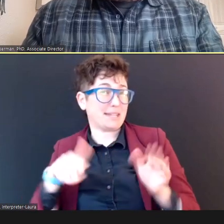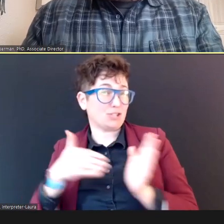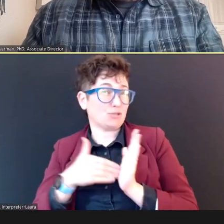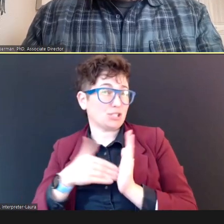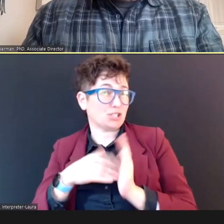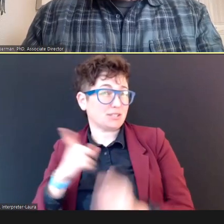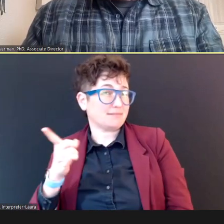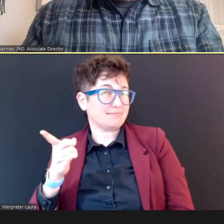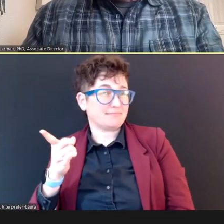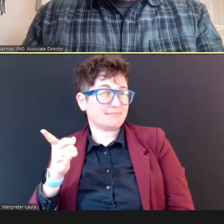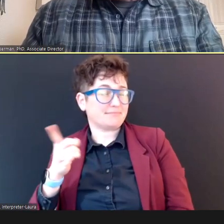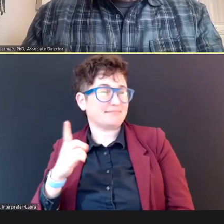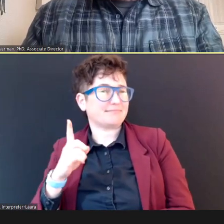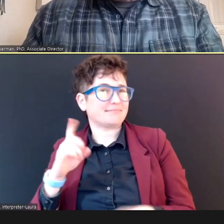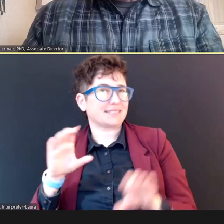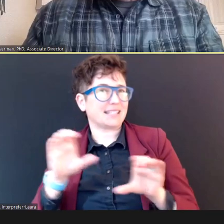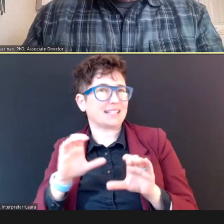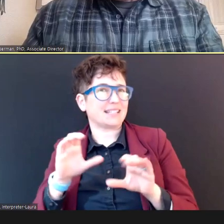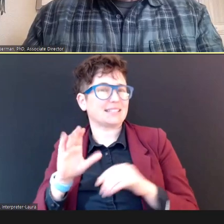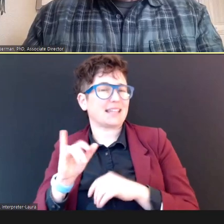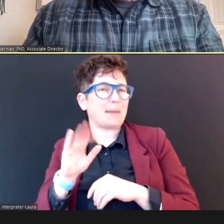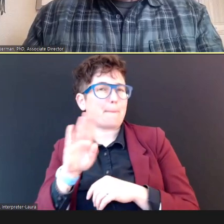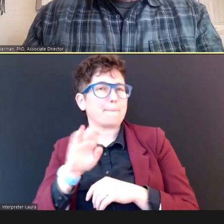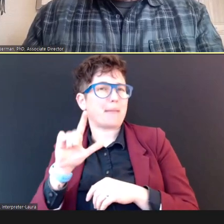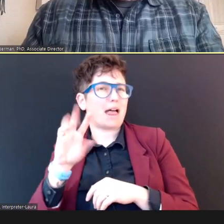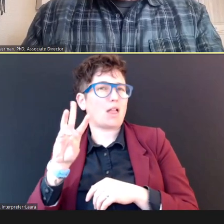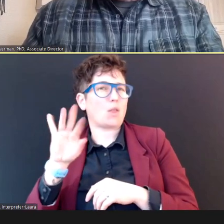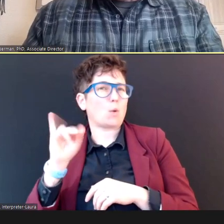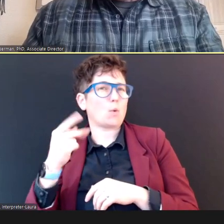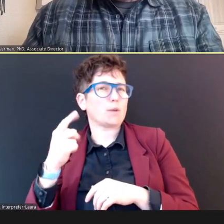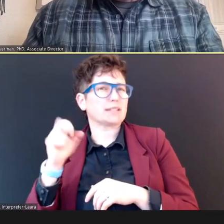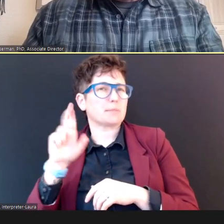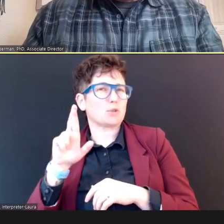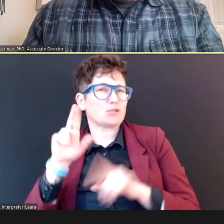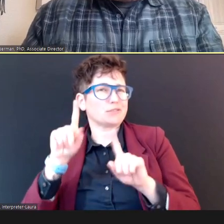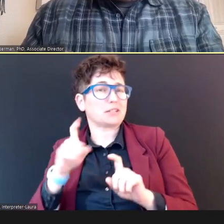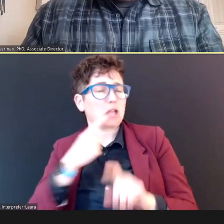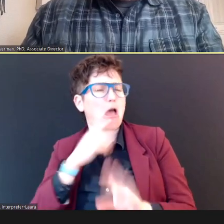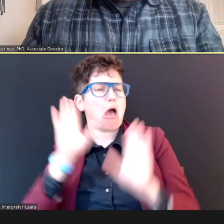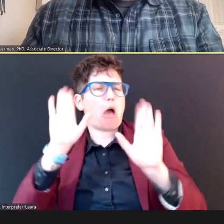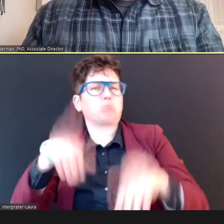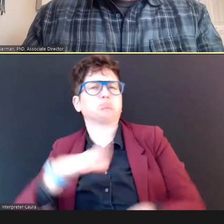test, and says, "They're fine." Then we're stuck.